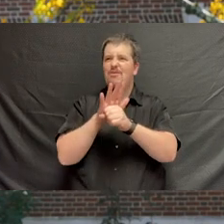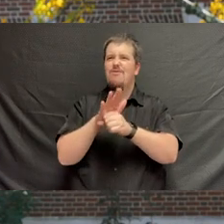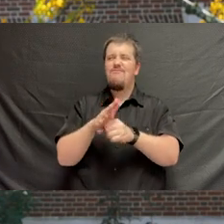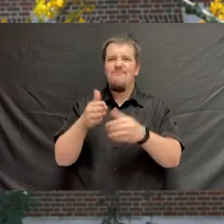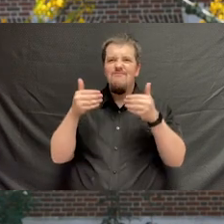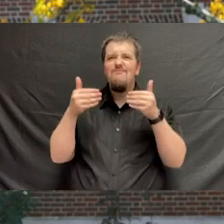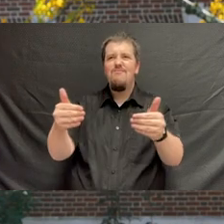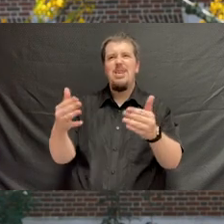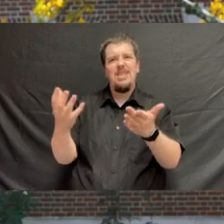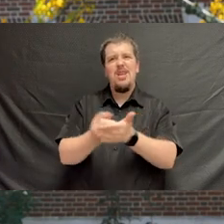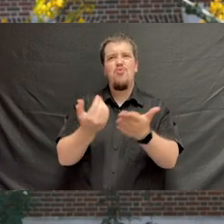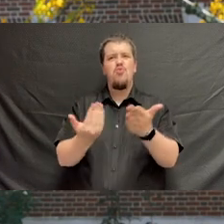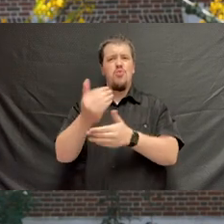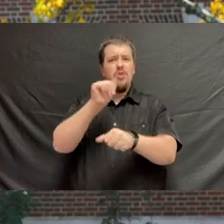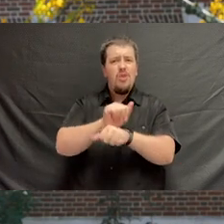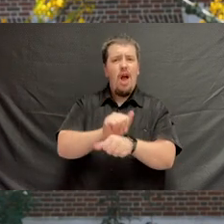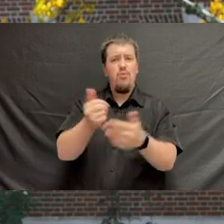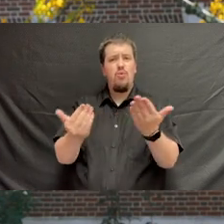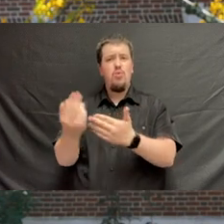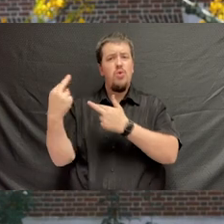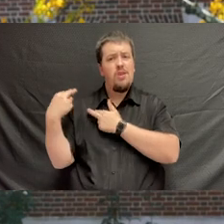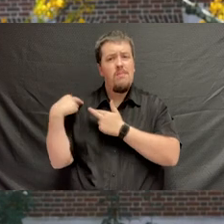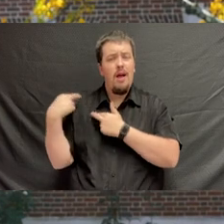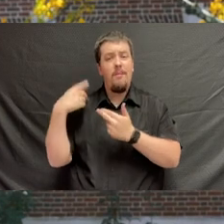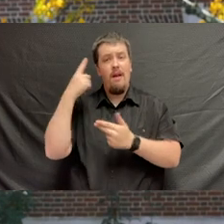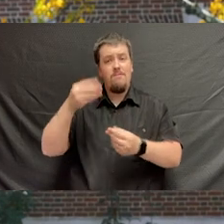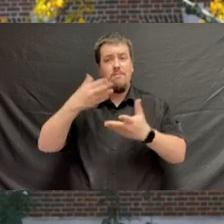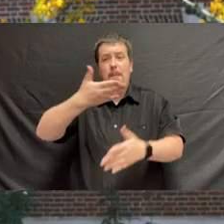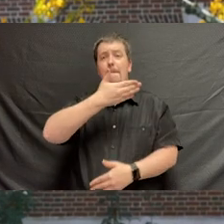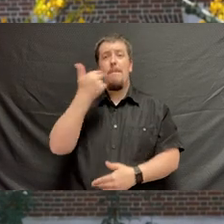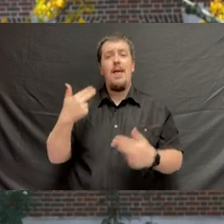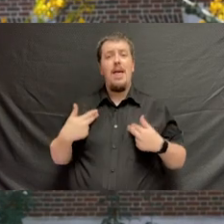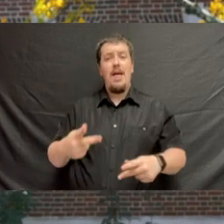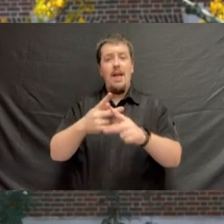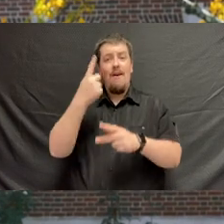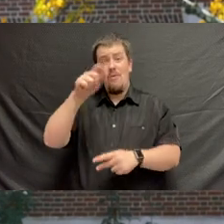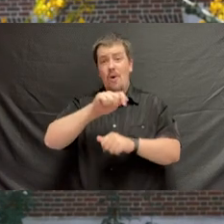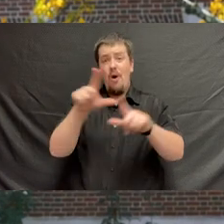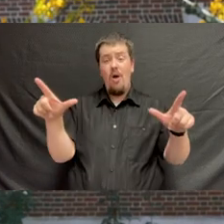as you take on new jobs and on new responsibilities to provide optimal health care to all.